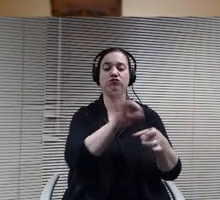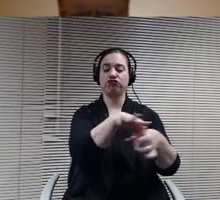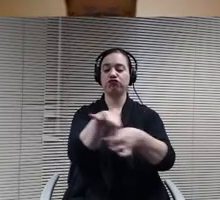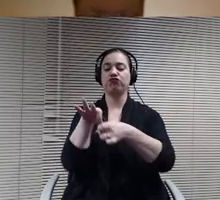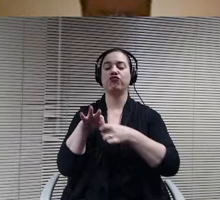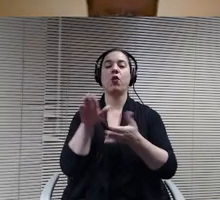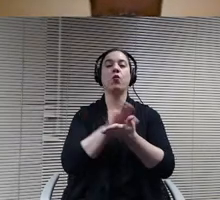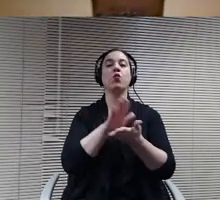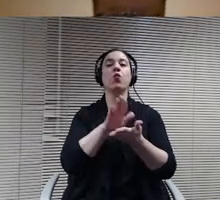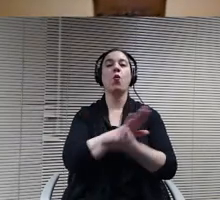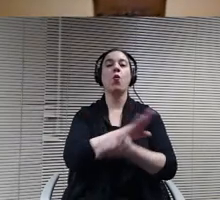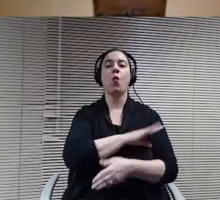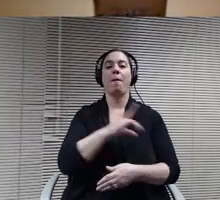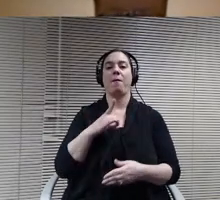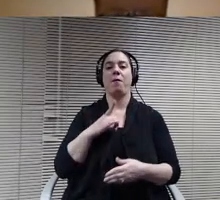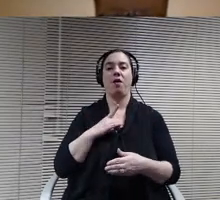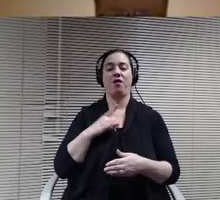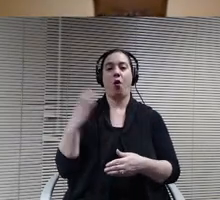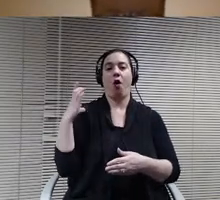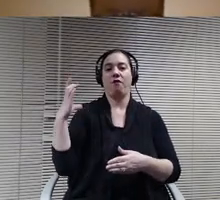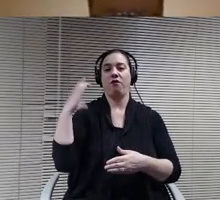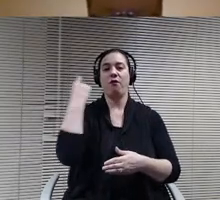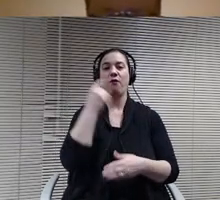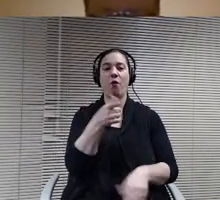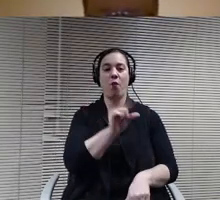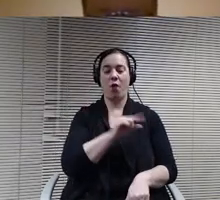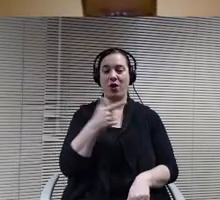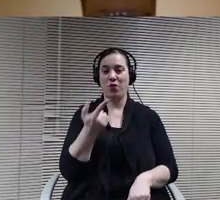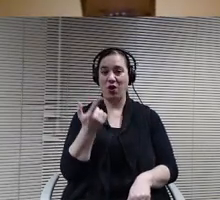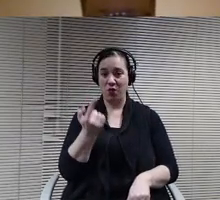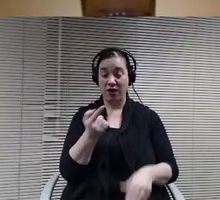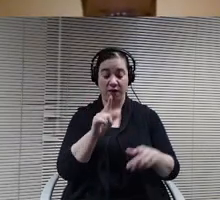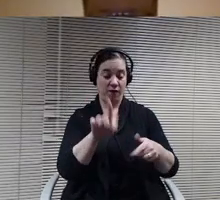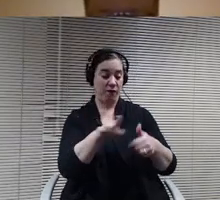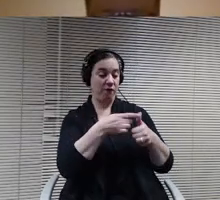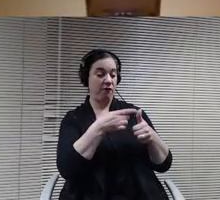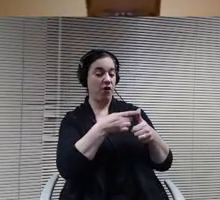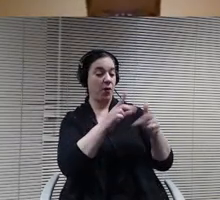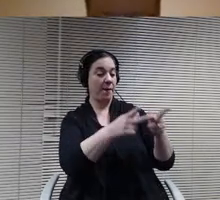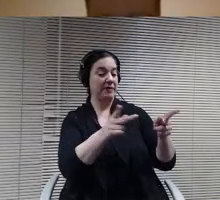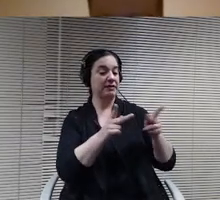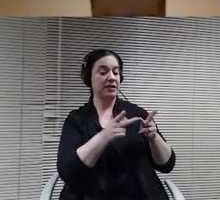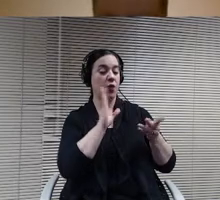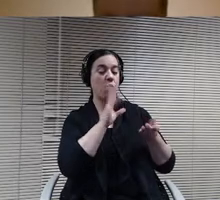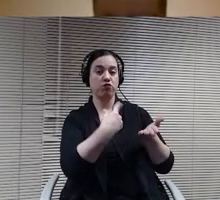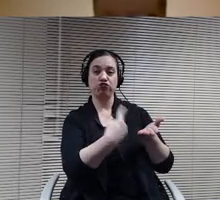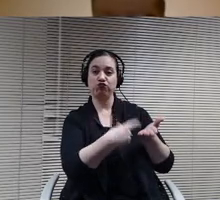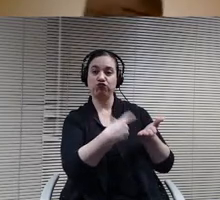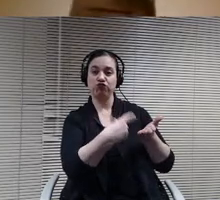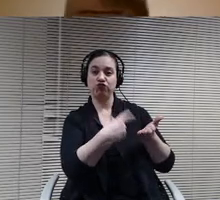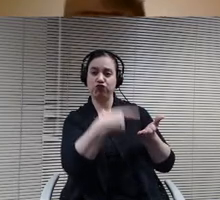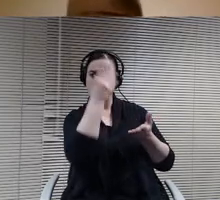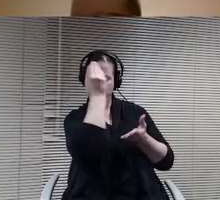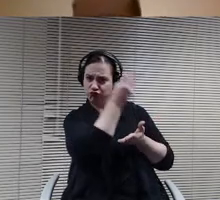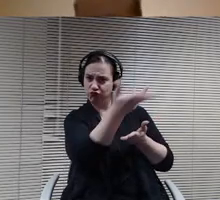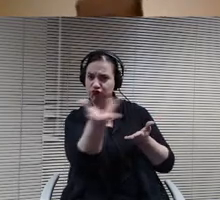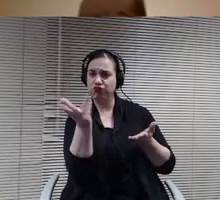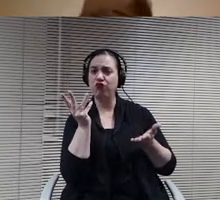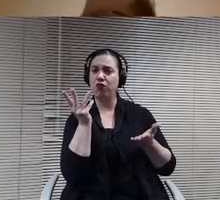position. We will discuss this evening. And just to let the board members members know we have will take each of these